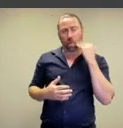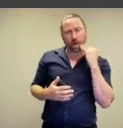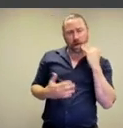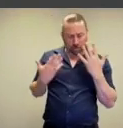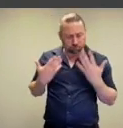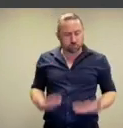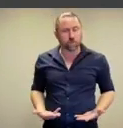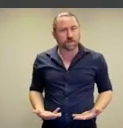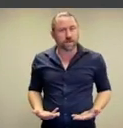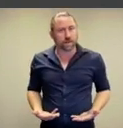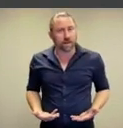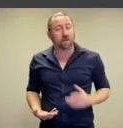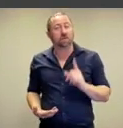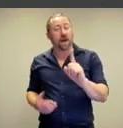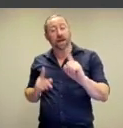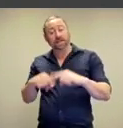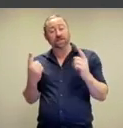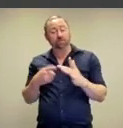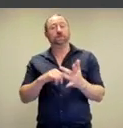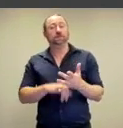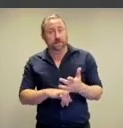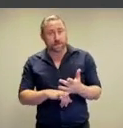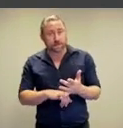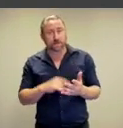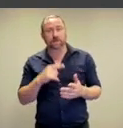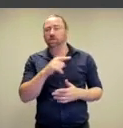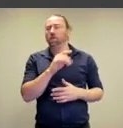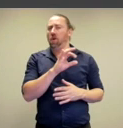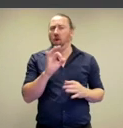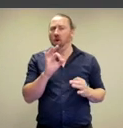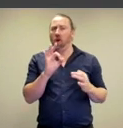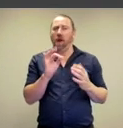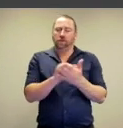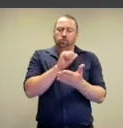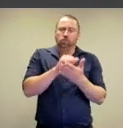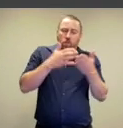female bodies but the difference of